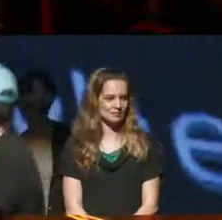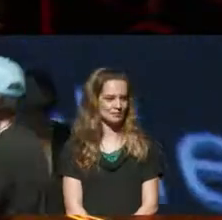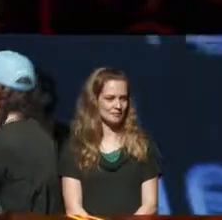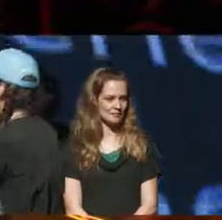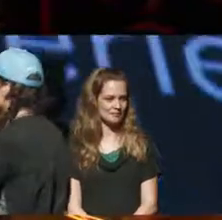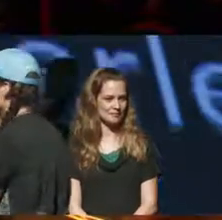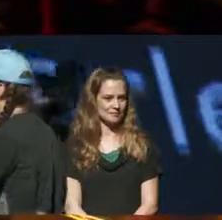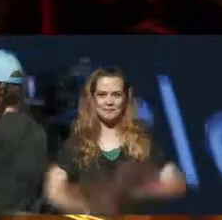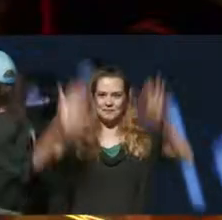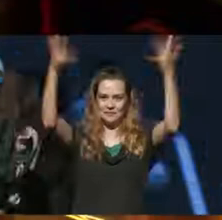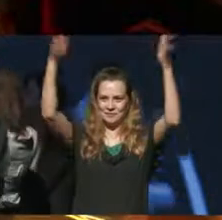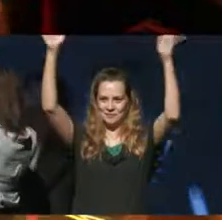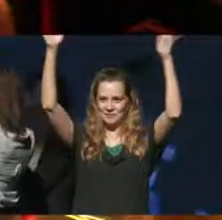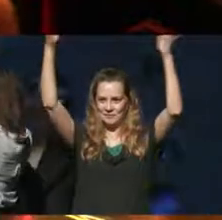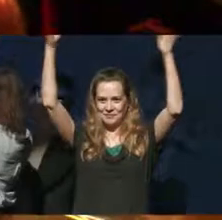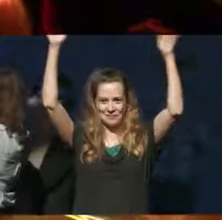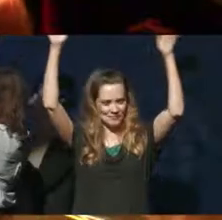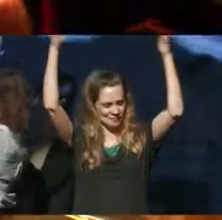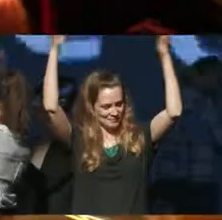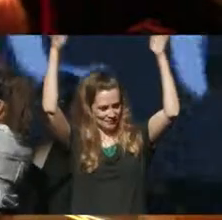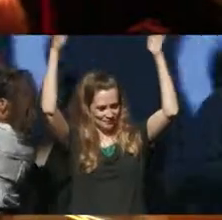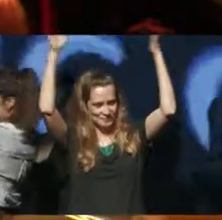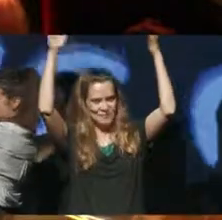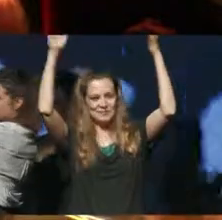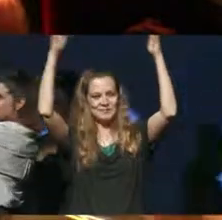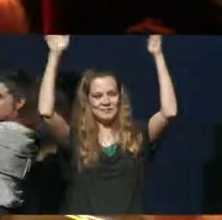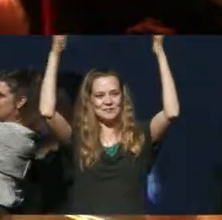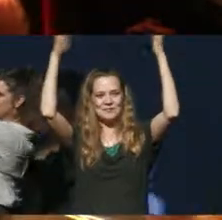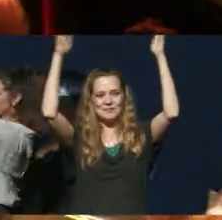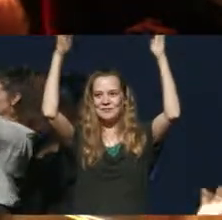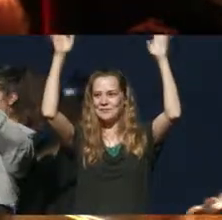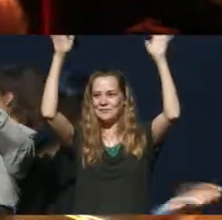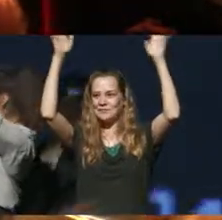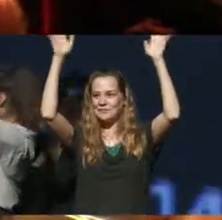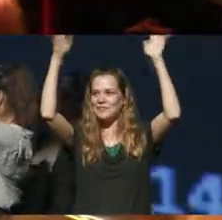He removes the mic from the stand and carries it to his seat. Lights come up on